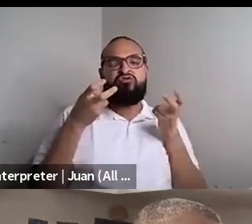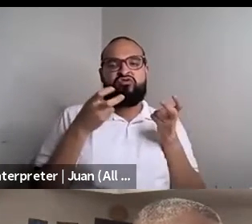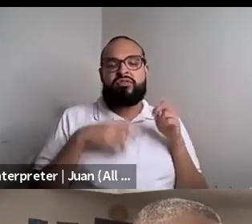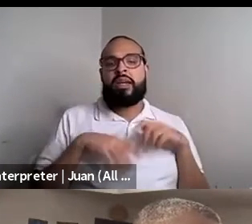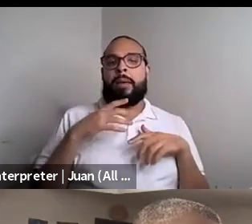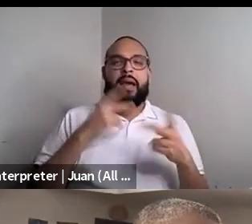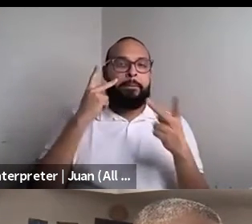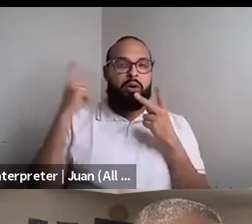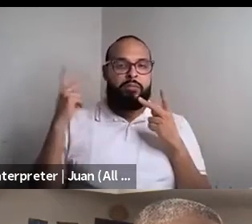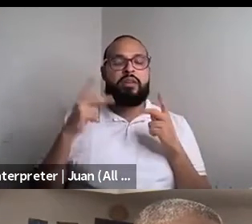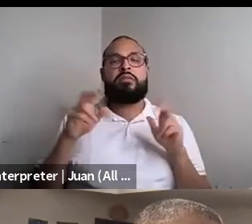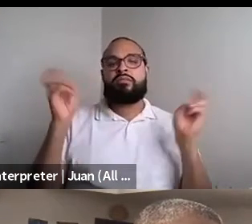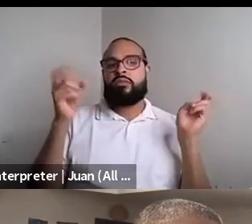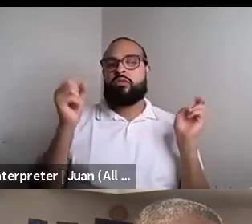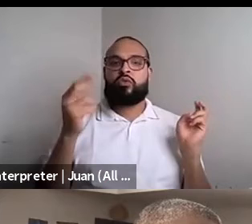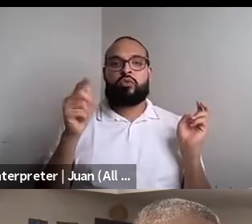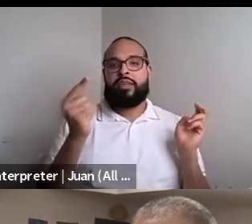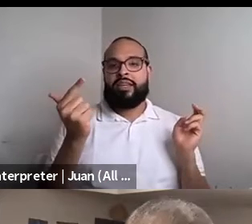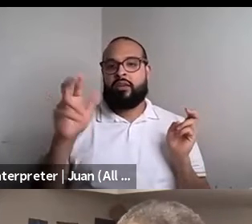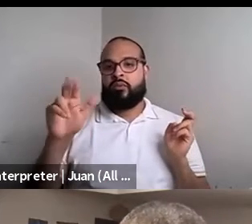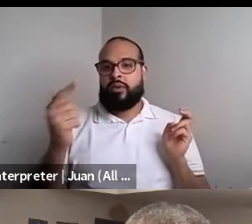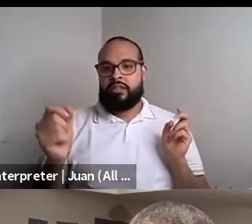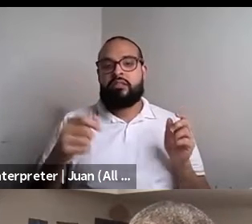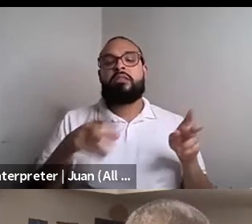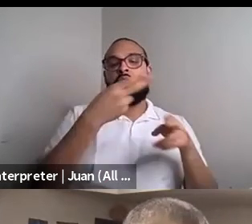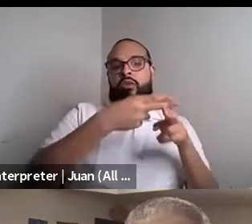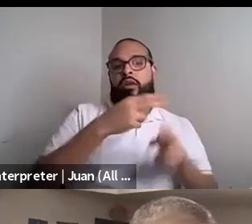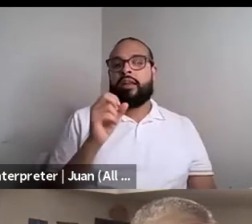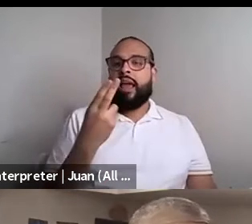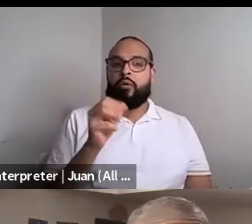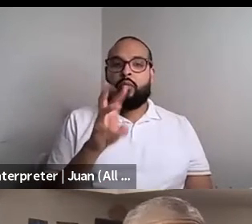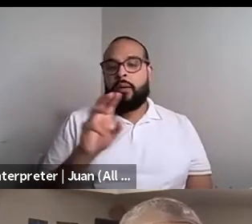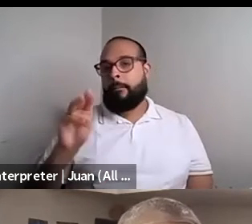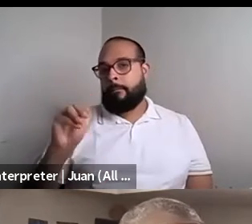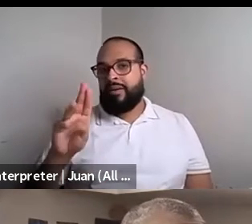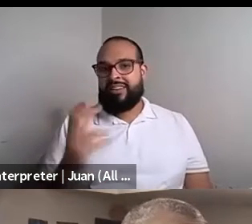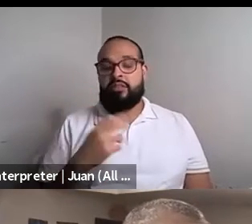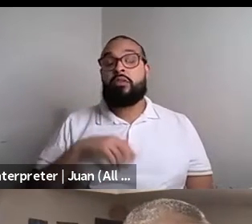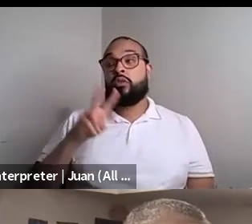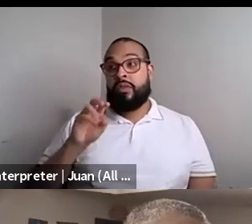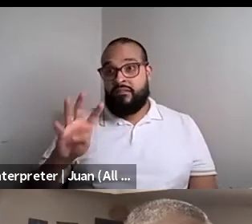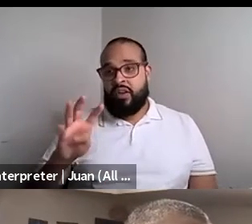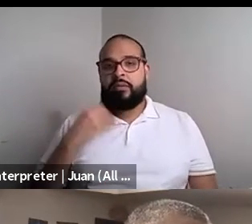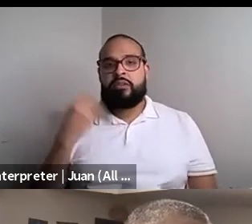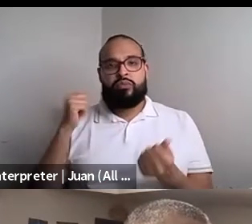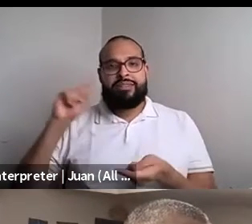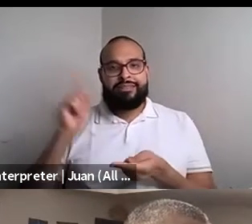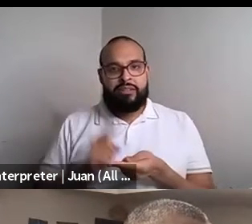Nahshon Anderson: shooting range and it's titled How much by late 2004 I was attempting to wean myself off slinking around in the shadow of the night.